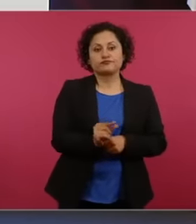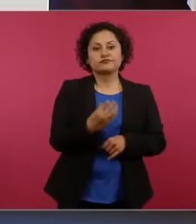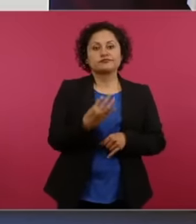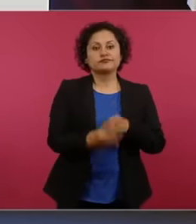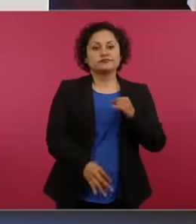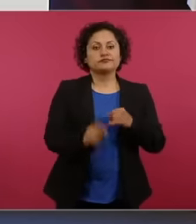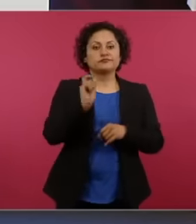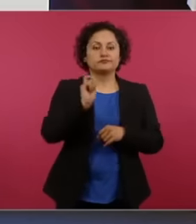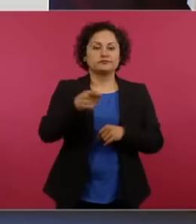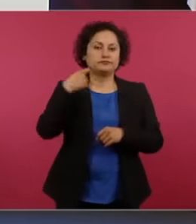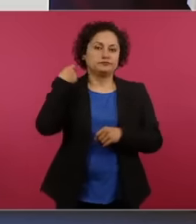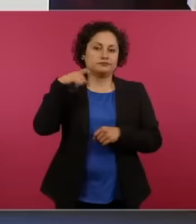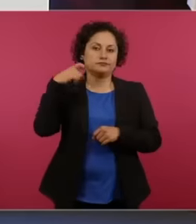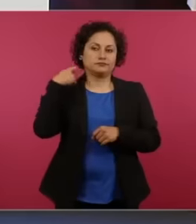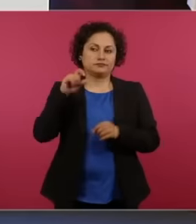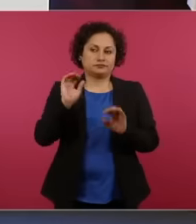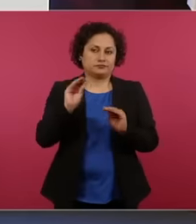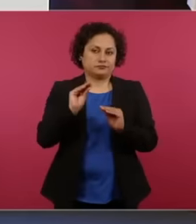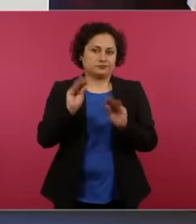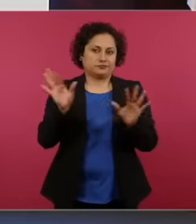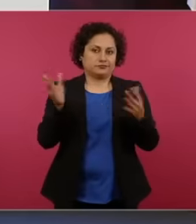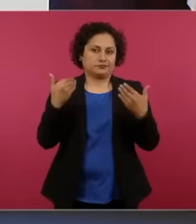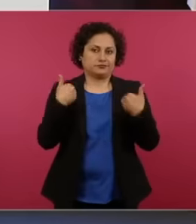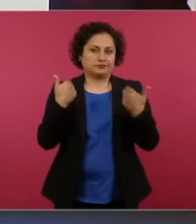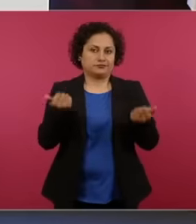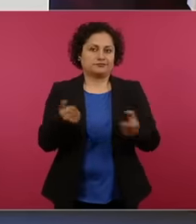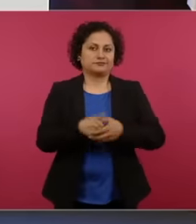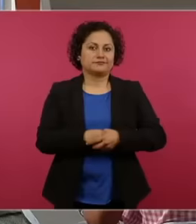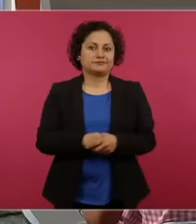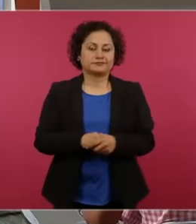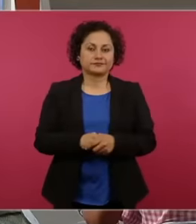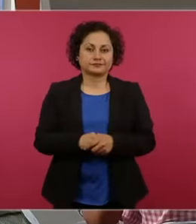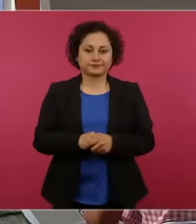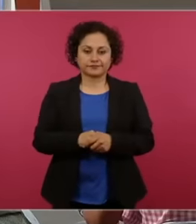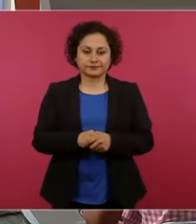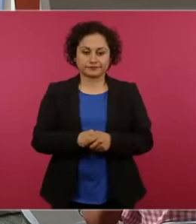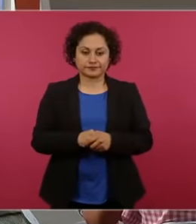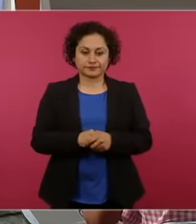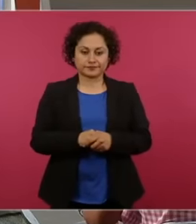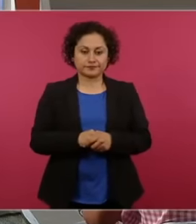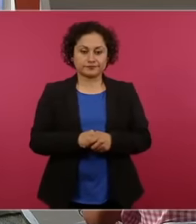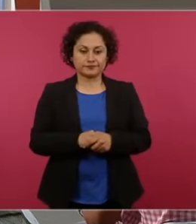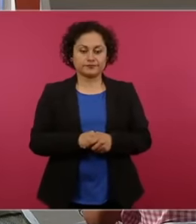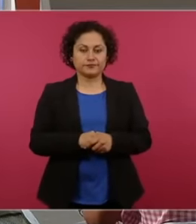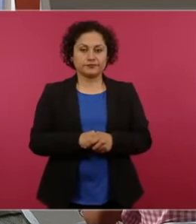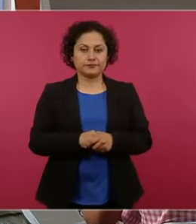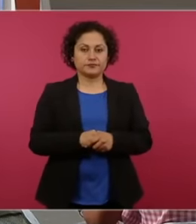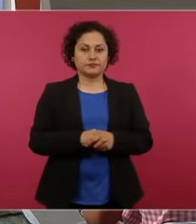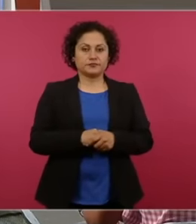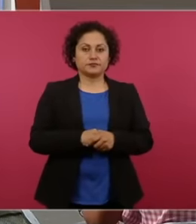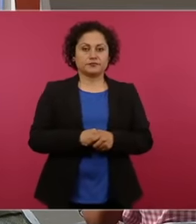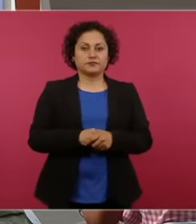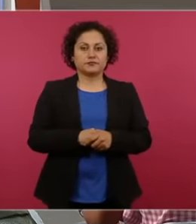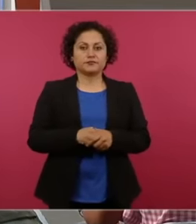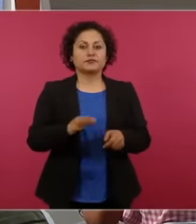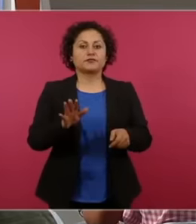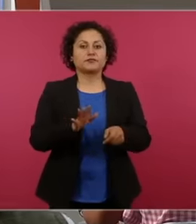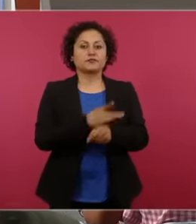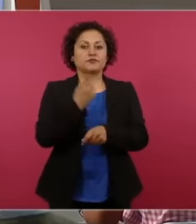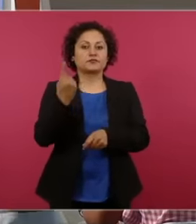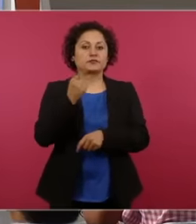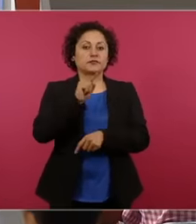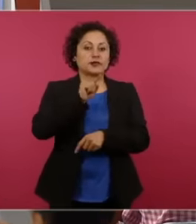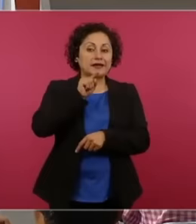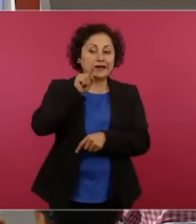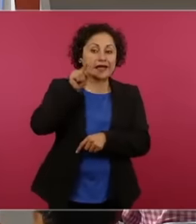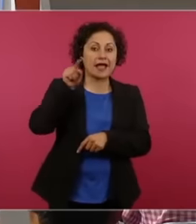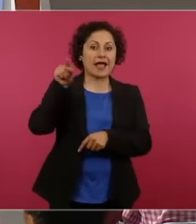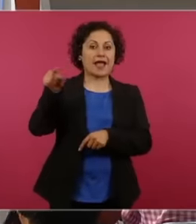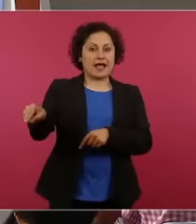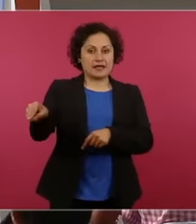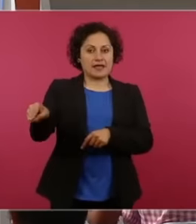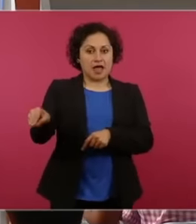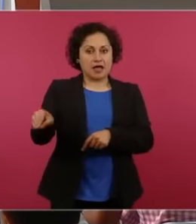understand Not only because Maximiliano went to take refuge there